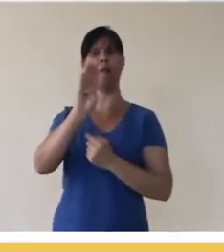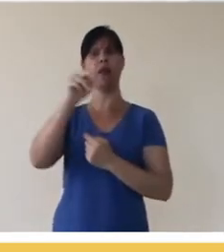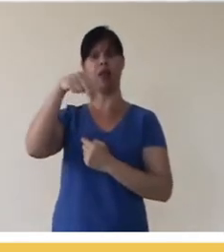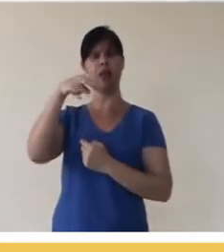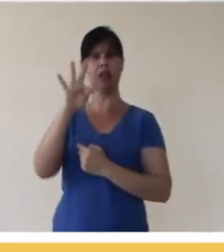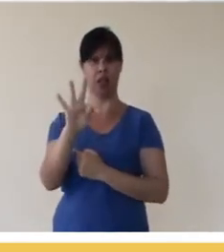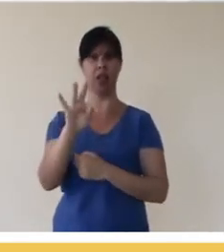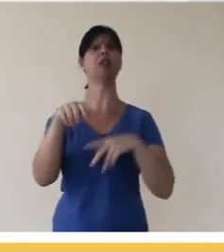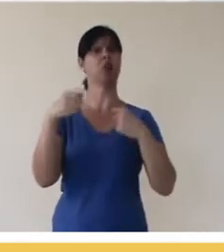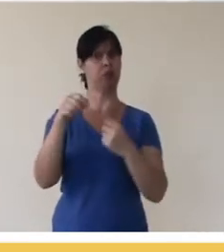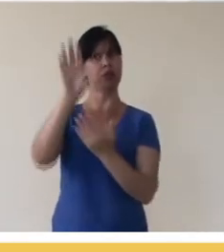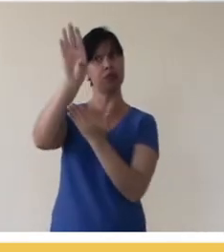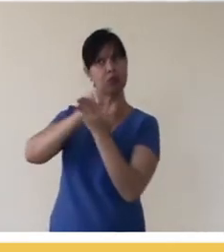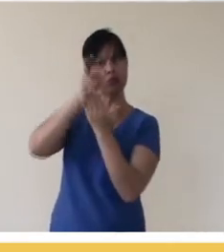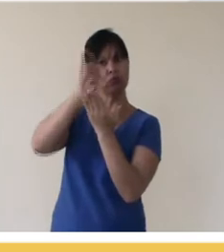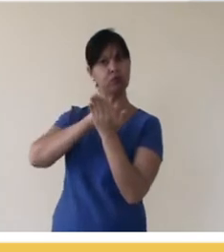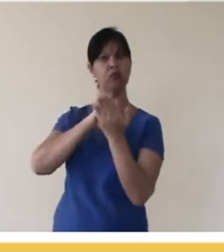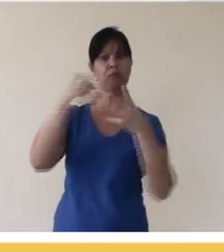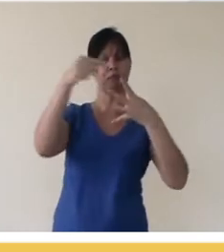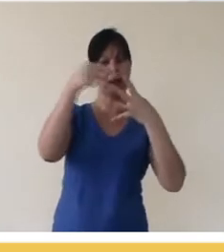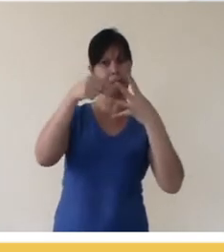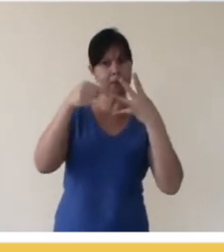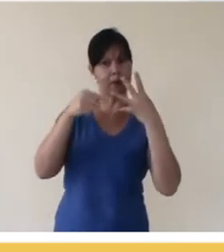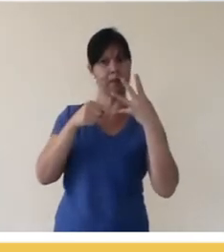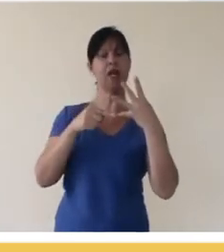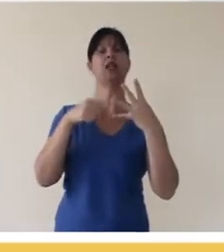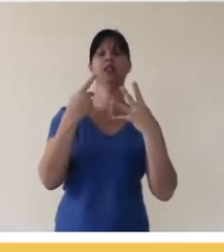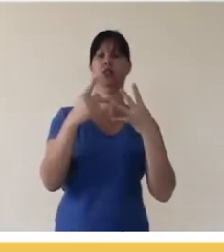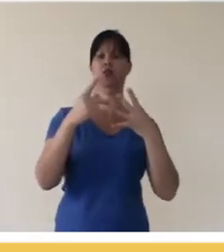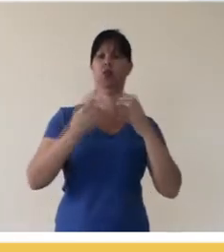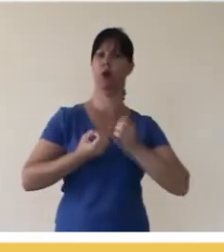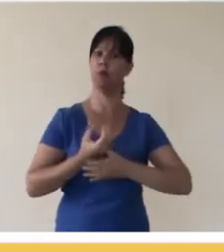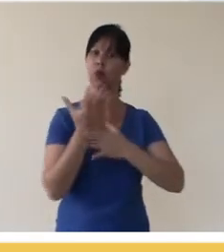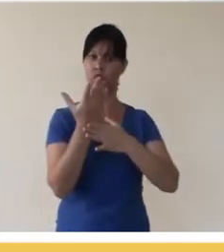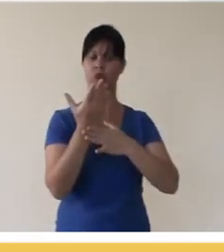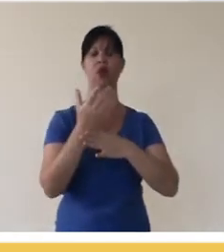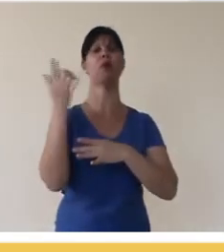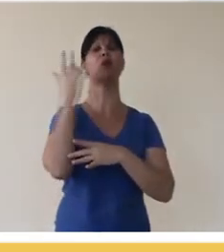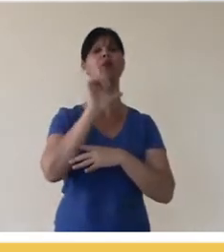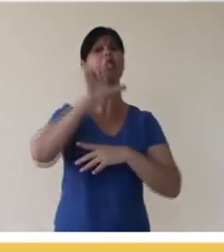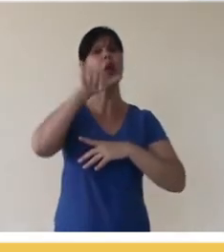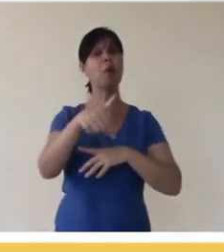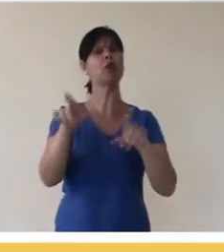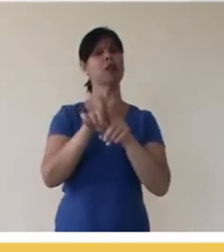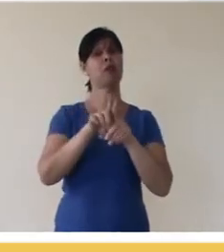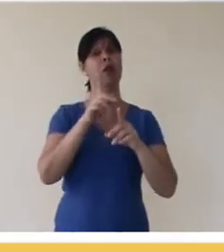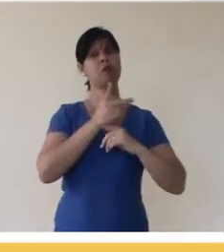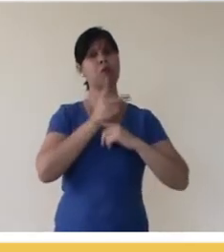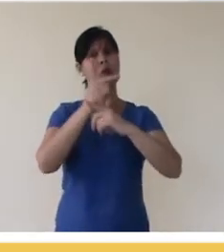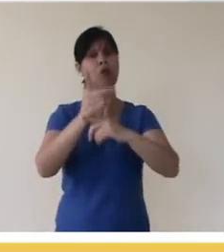or at least you include these four little pieces of information so that people can find the source of these open